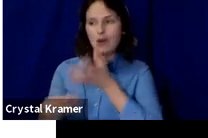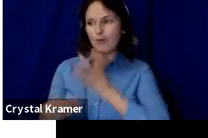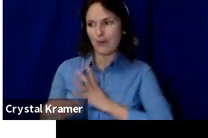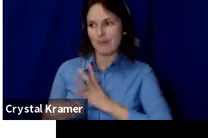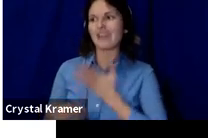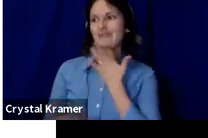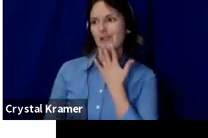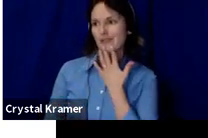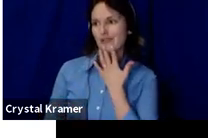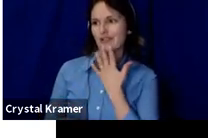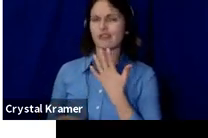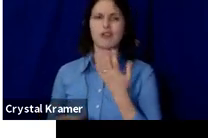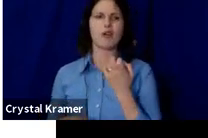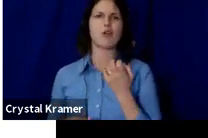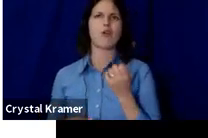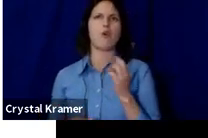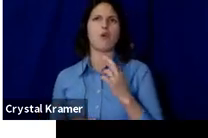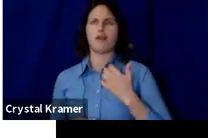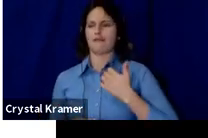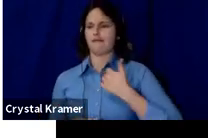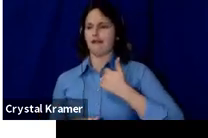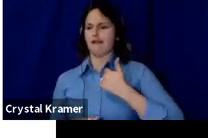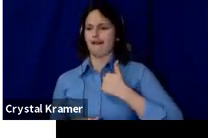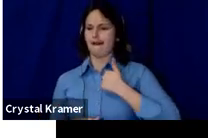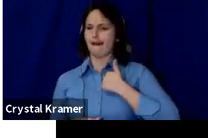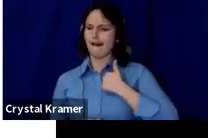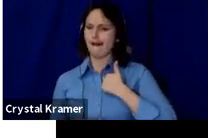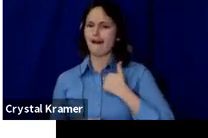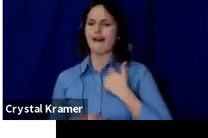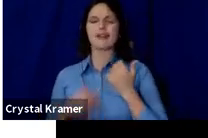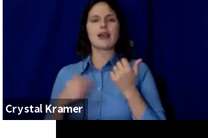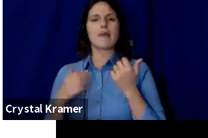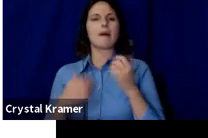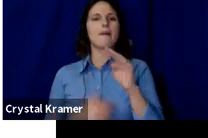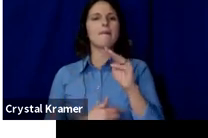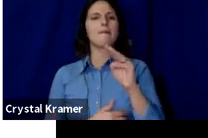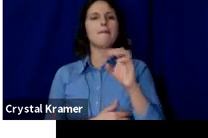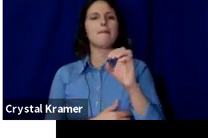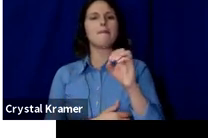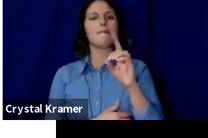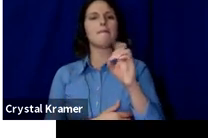modern dance performer and this is our new evening length work.